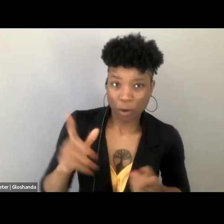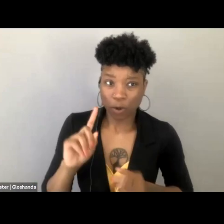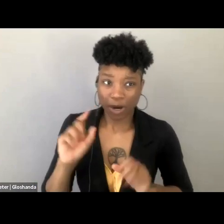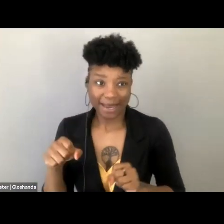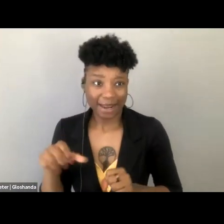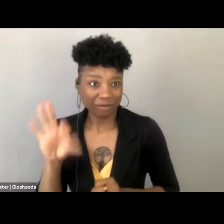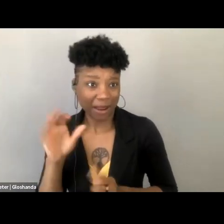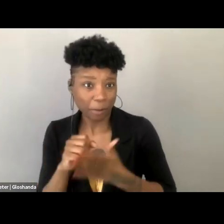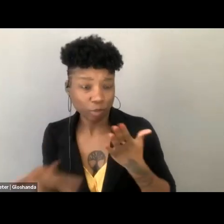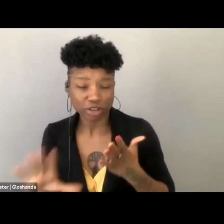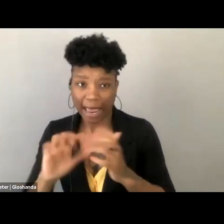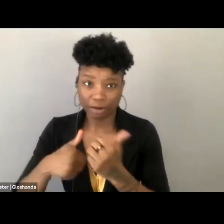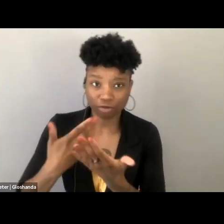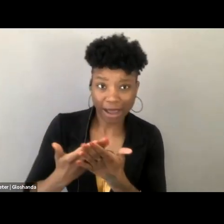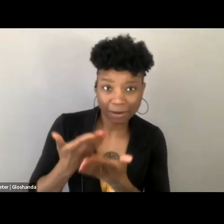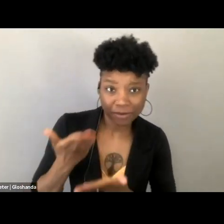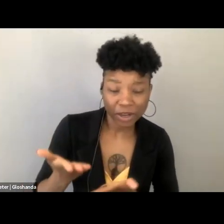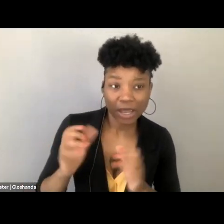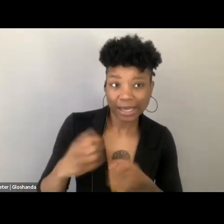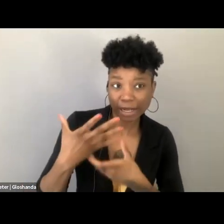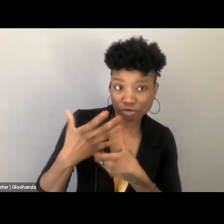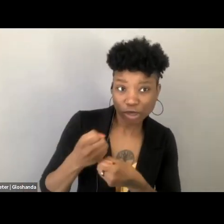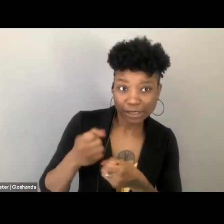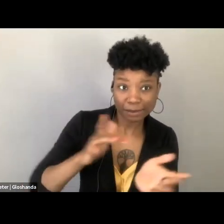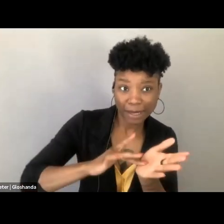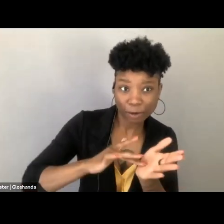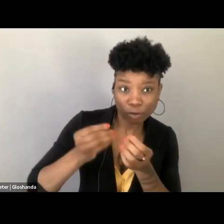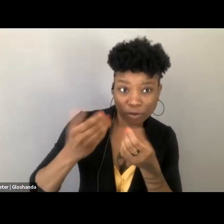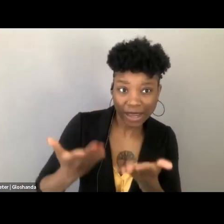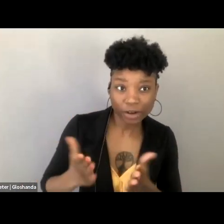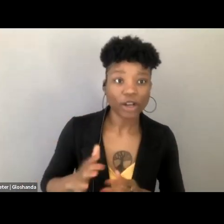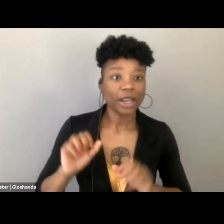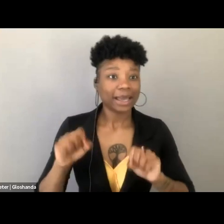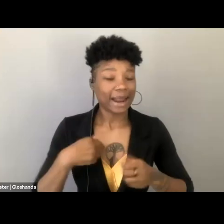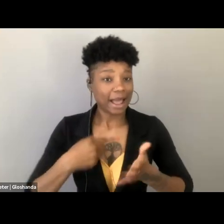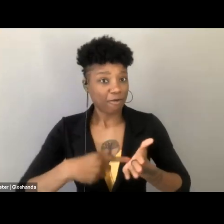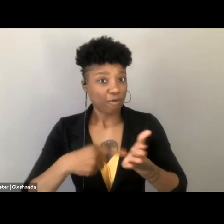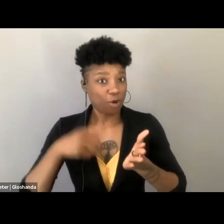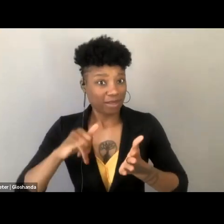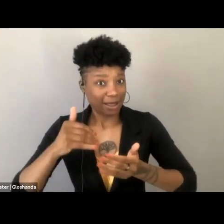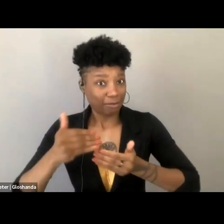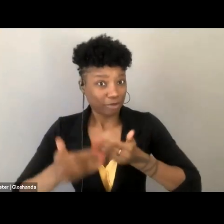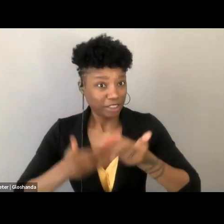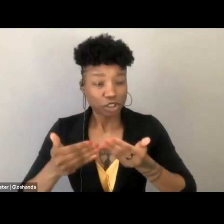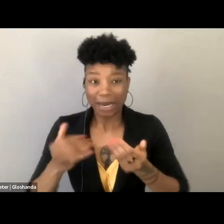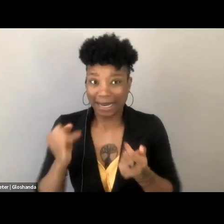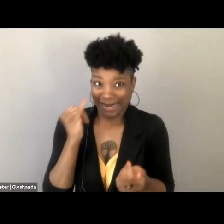Can I trust the provider? Can I afford the procedure, and what do I do if something goes wrong?